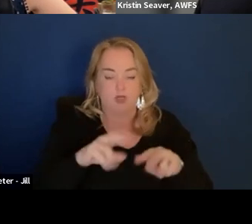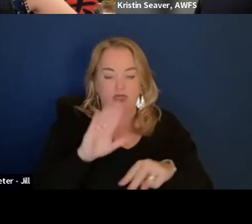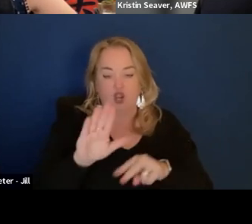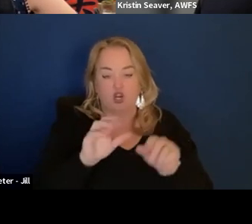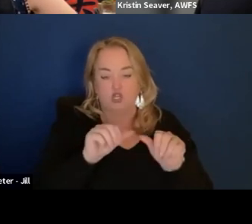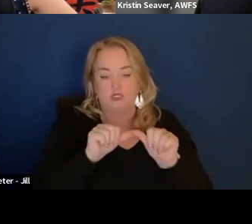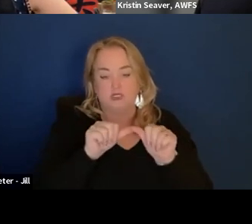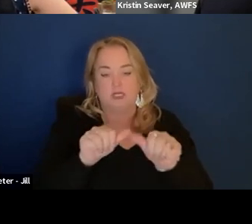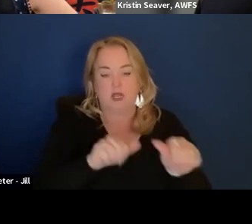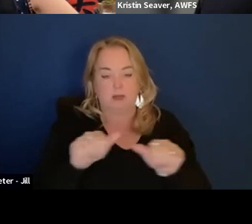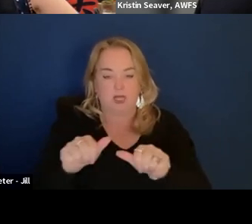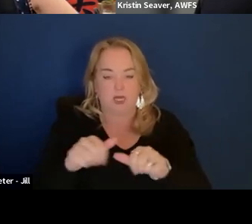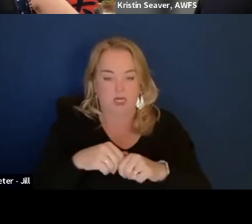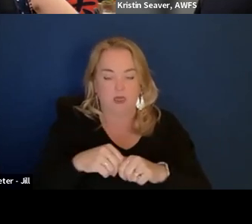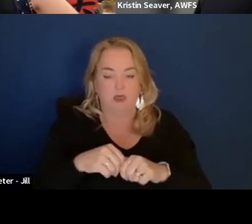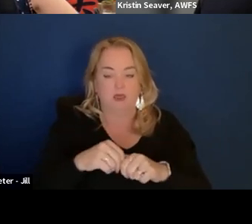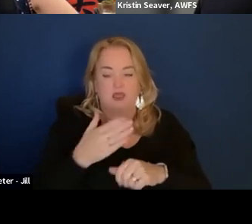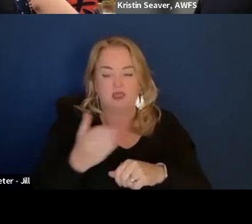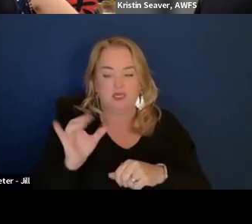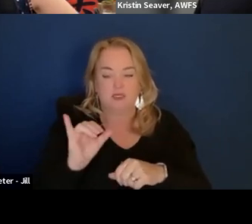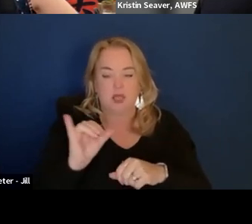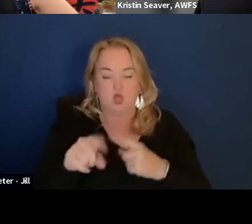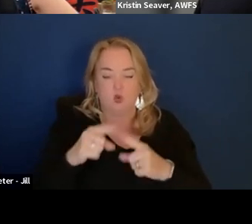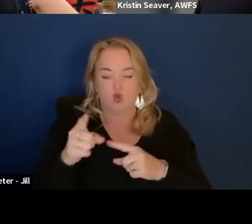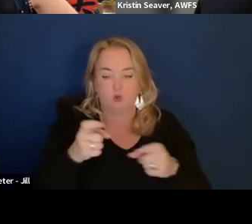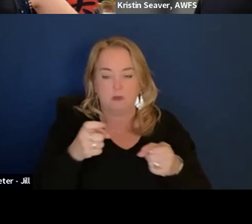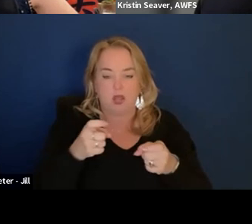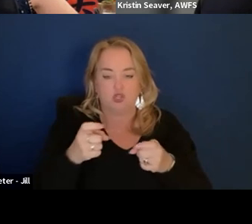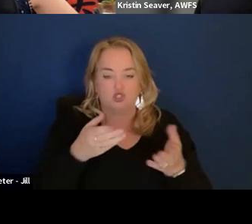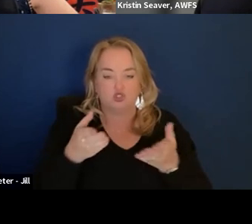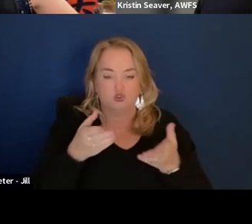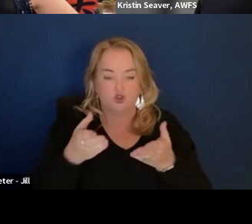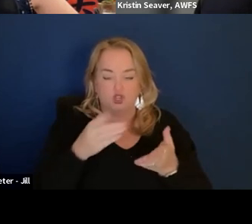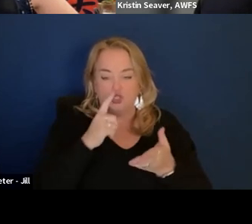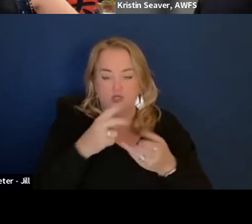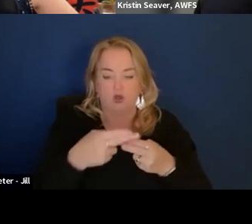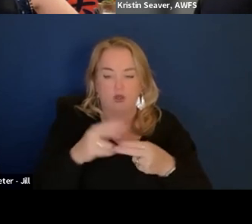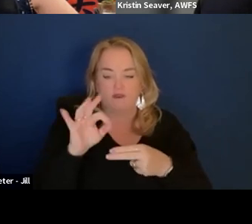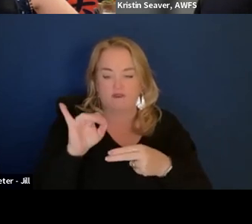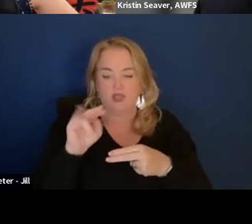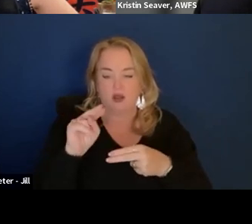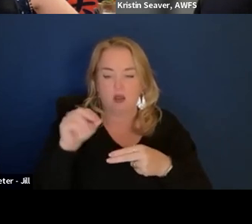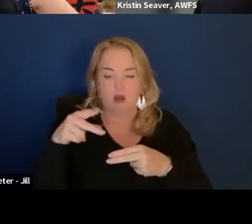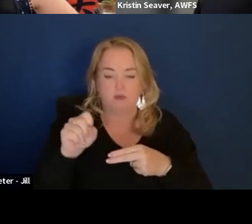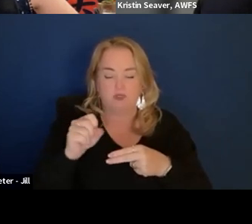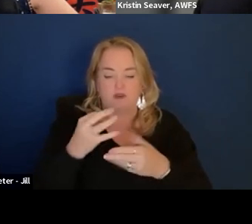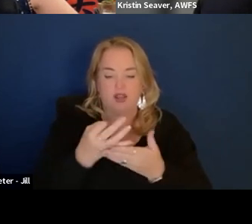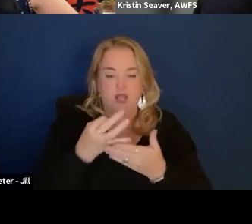Things like when you manage servers, there is something called the financial optimization,